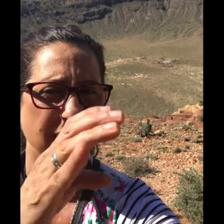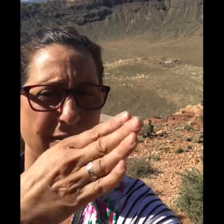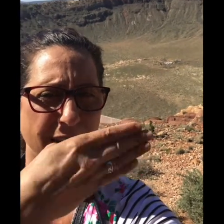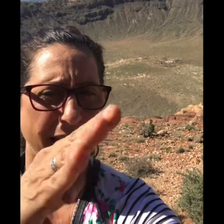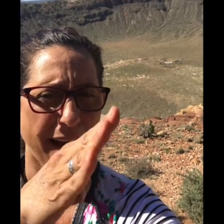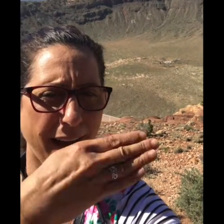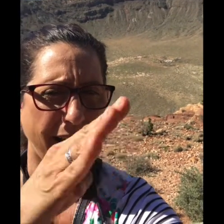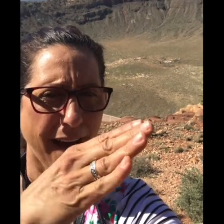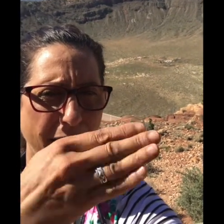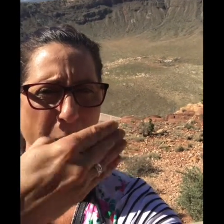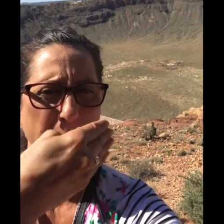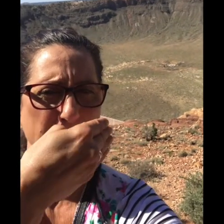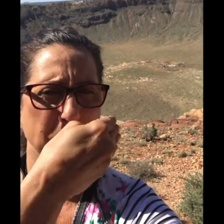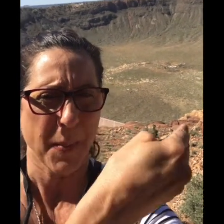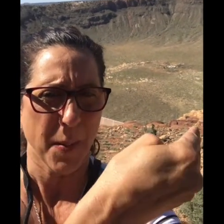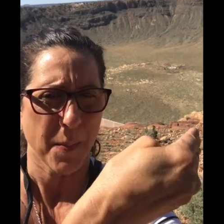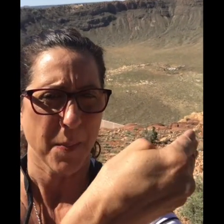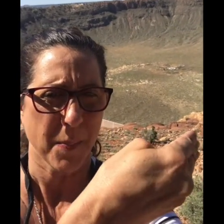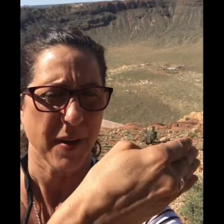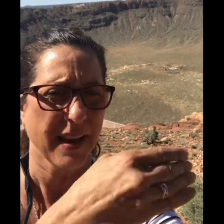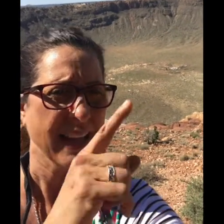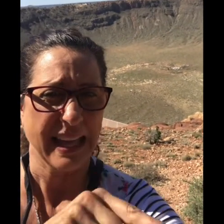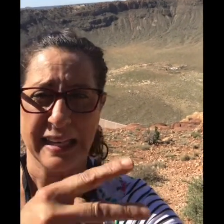There is a US Flag displayed. You can't see it